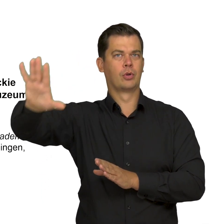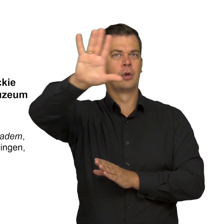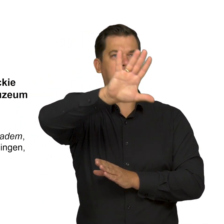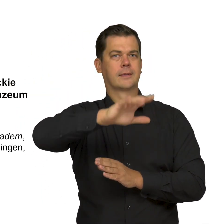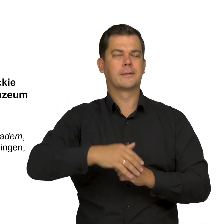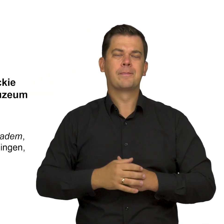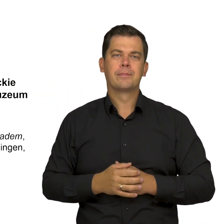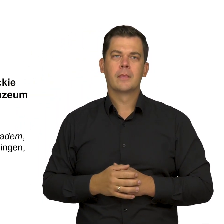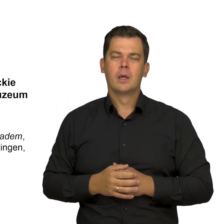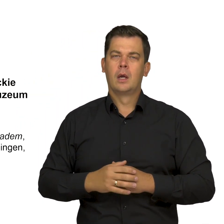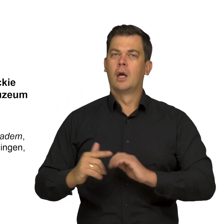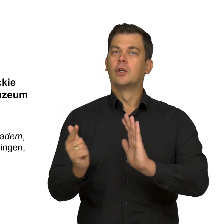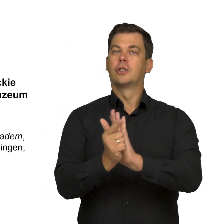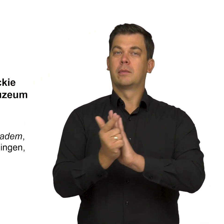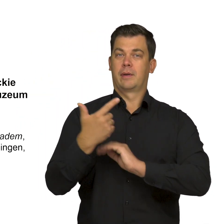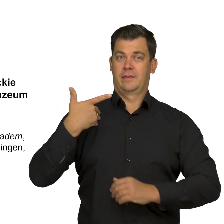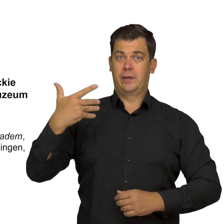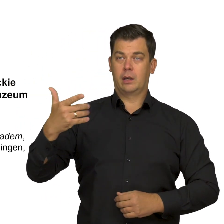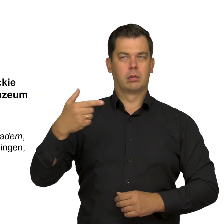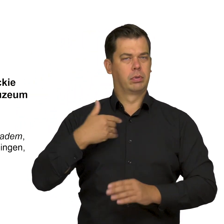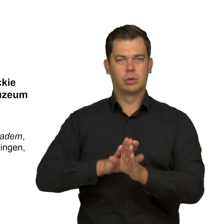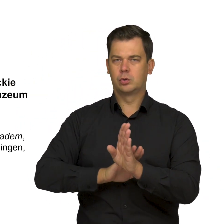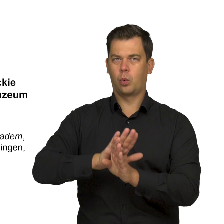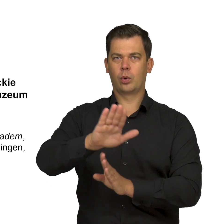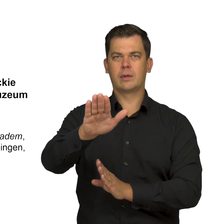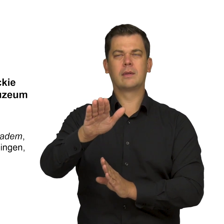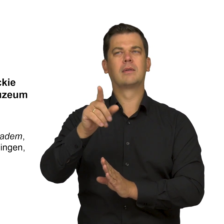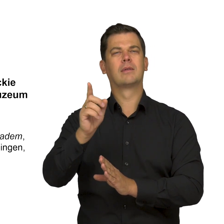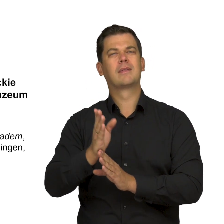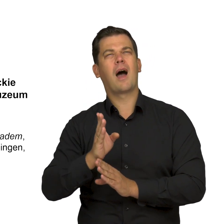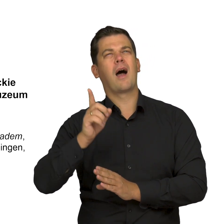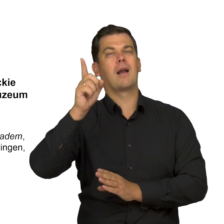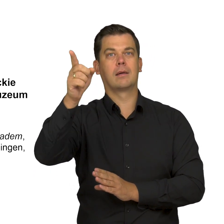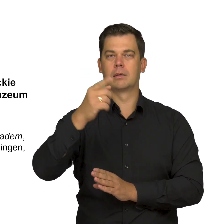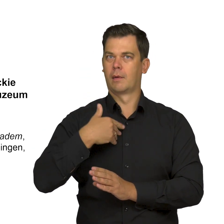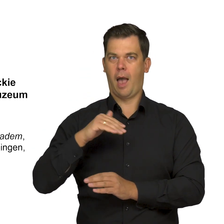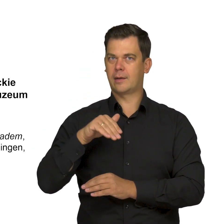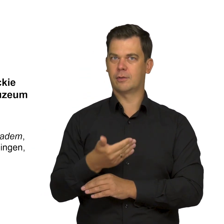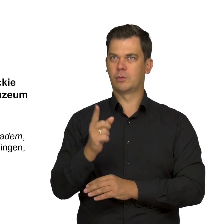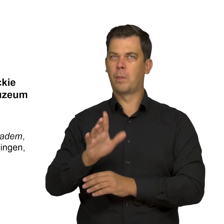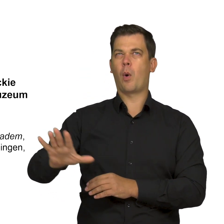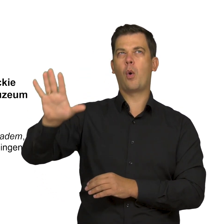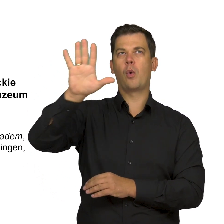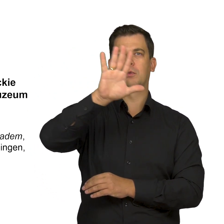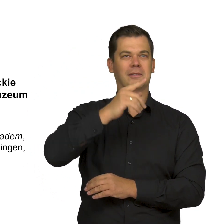Landscapes of the exotic Far North were popular in the 17th century.